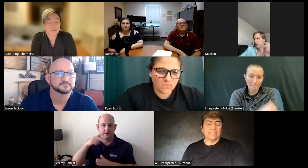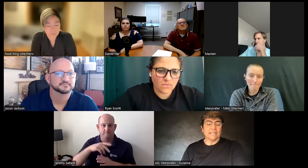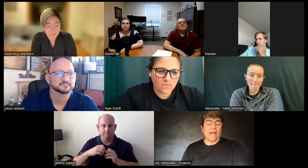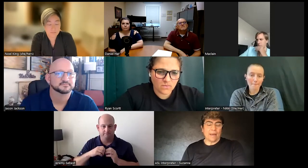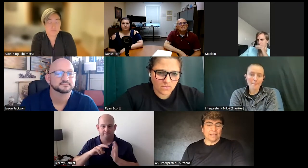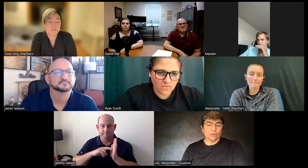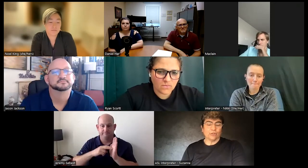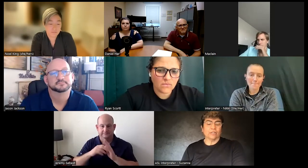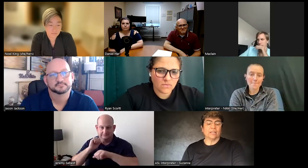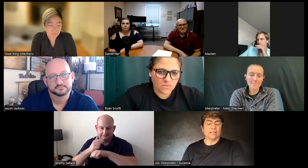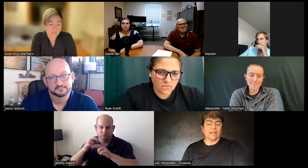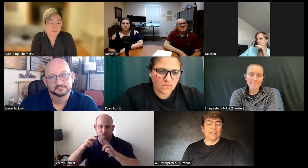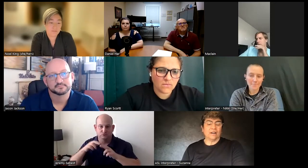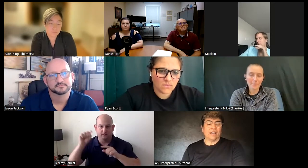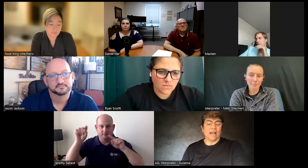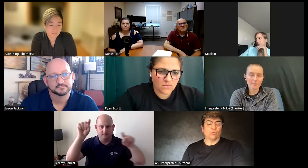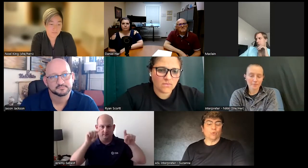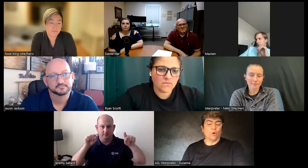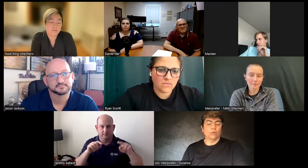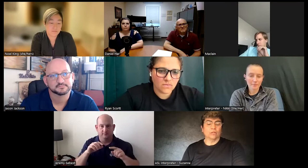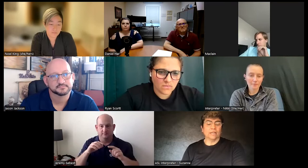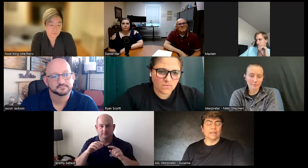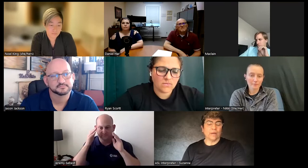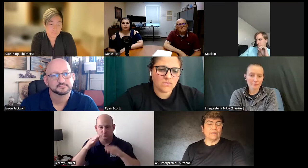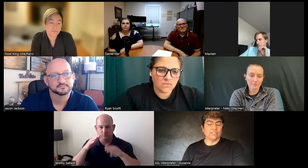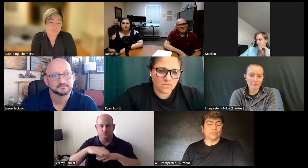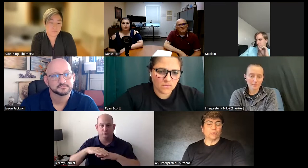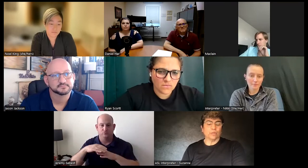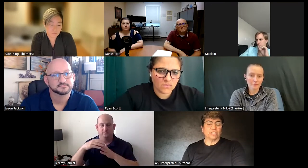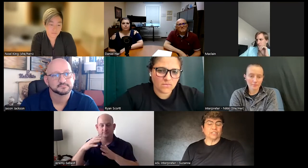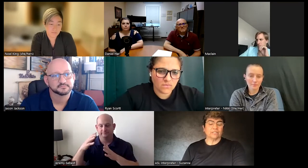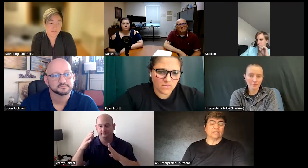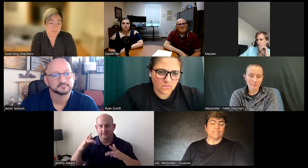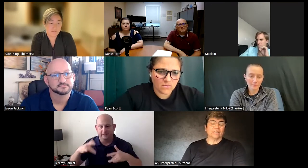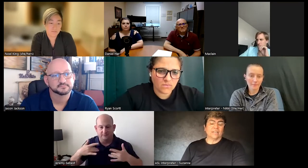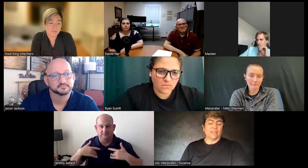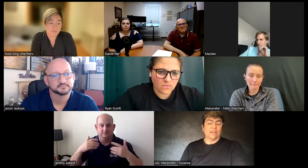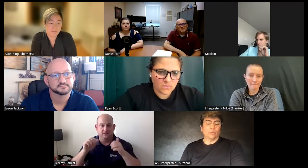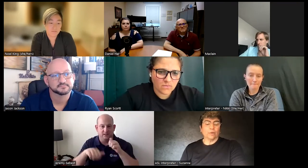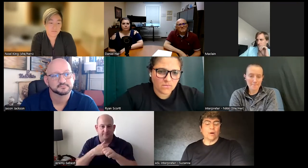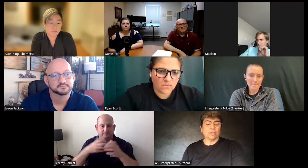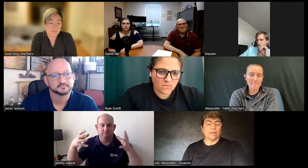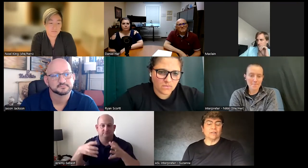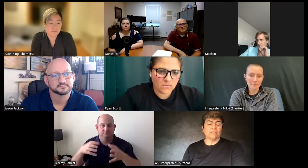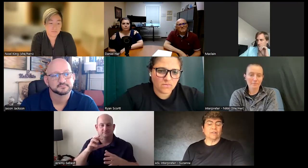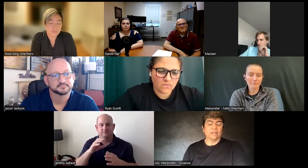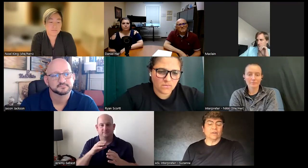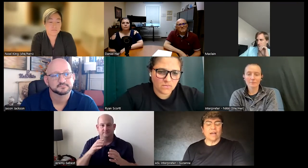Ambassador uh I have a role and we have different regions that we're part of we